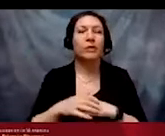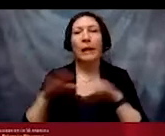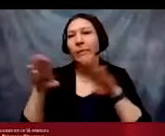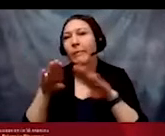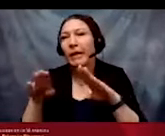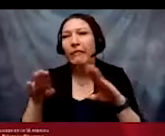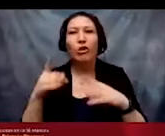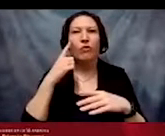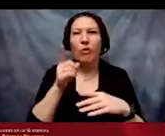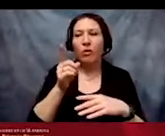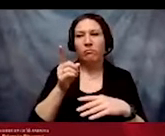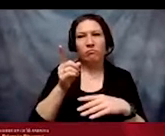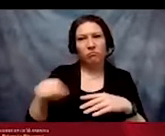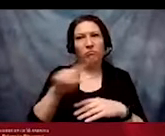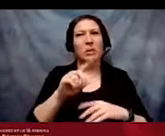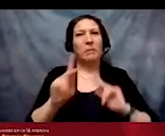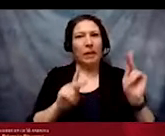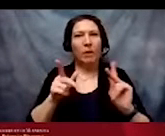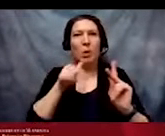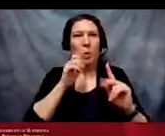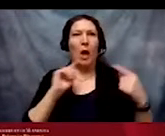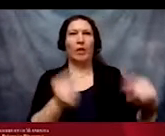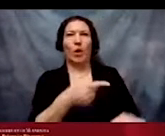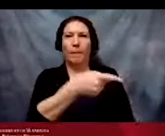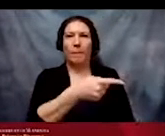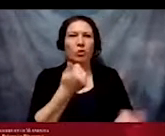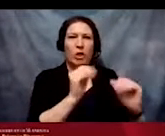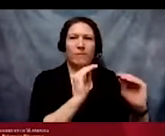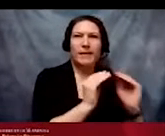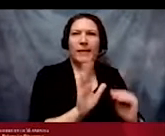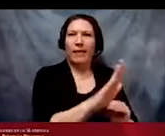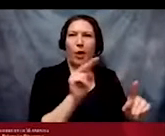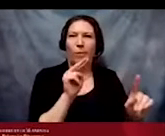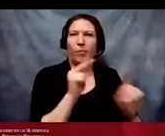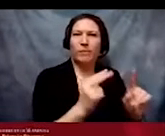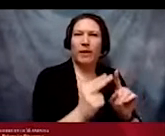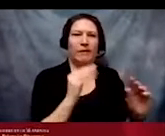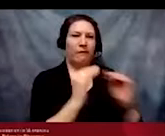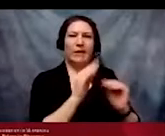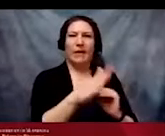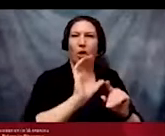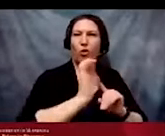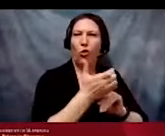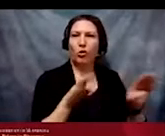who are most harmed. This detour focuses the blame for